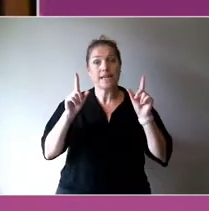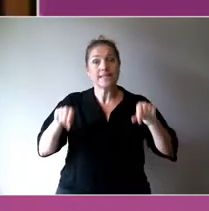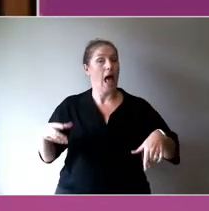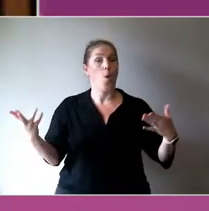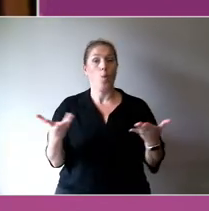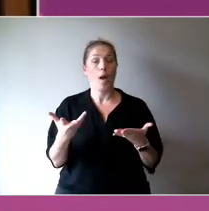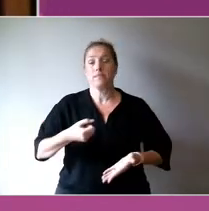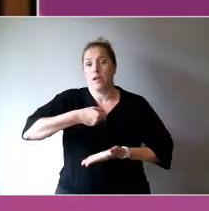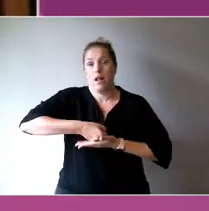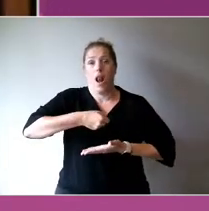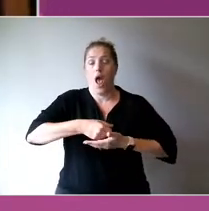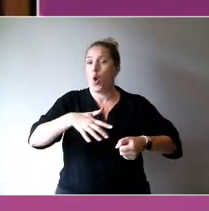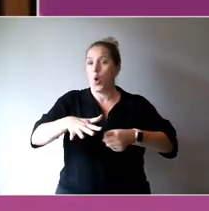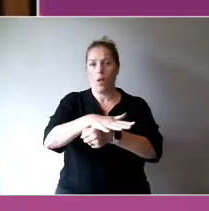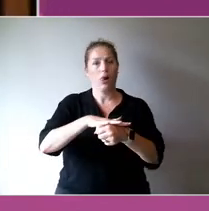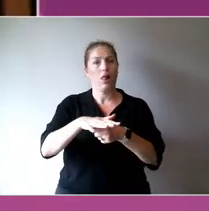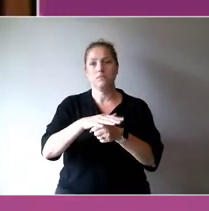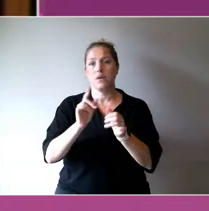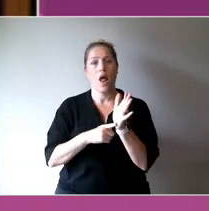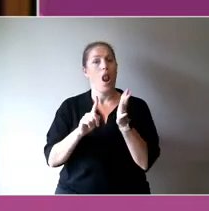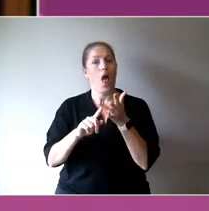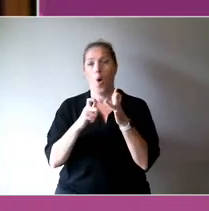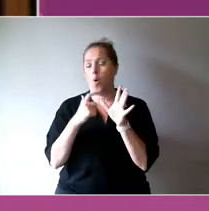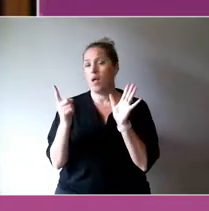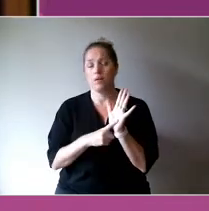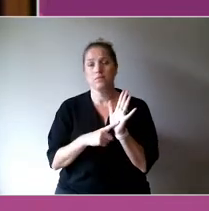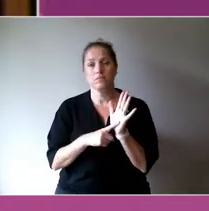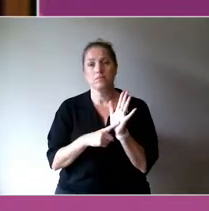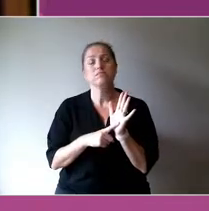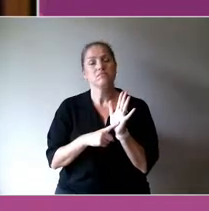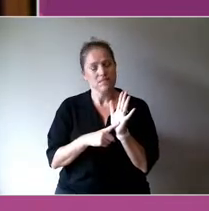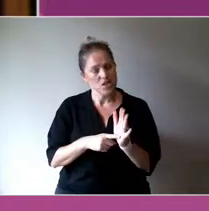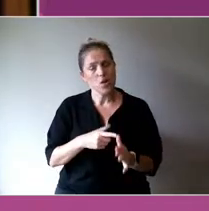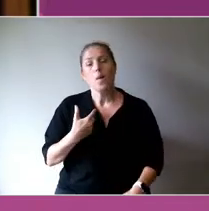Any sort of policy change must look at all levels of the system.